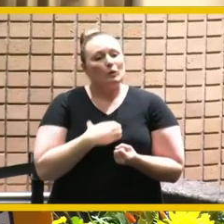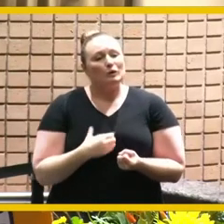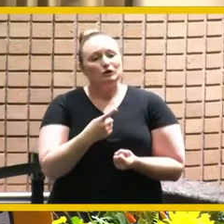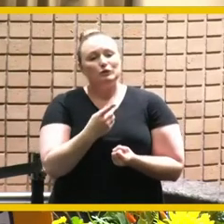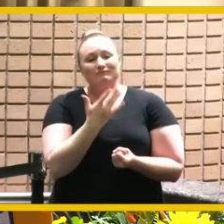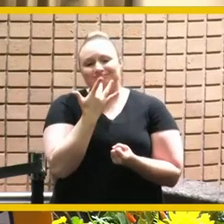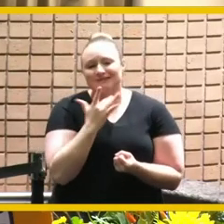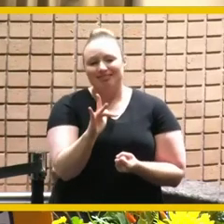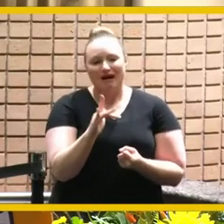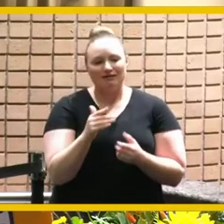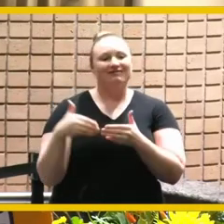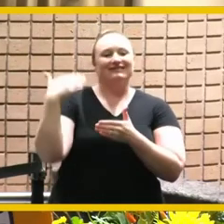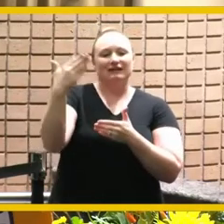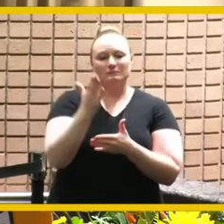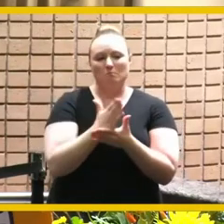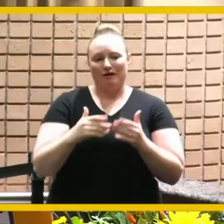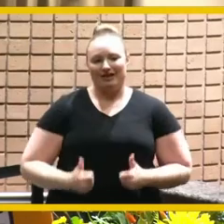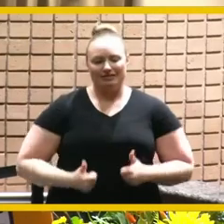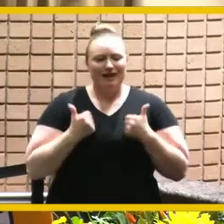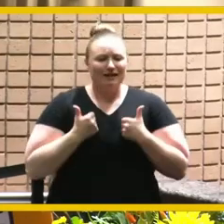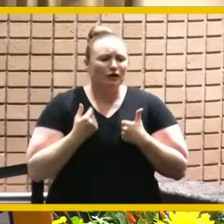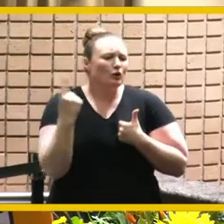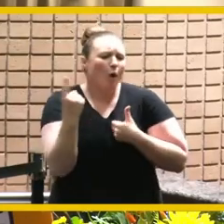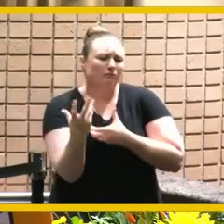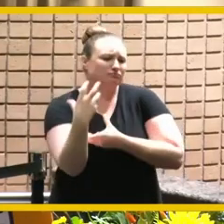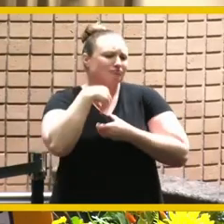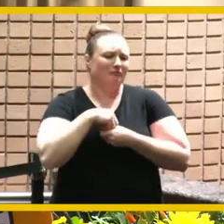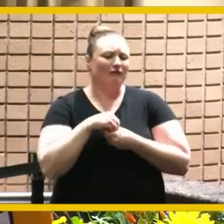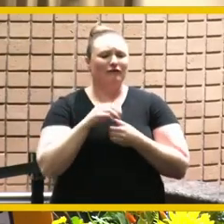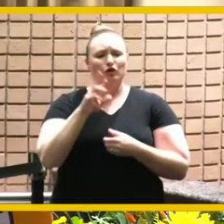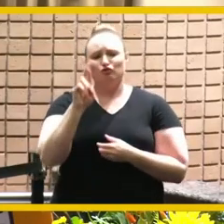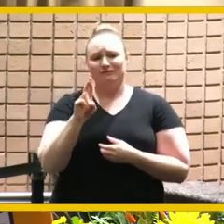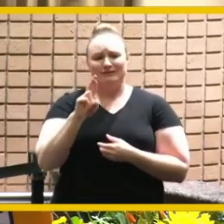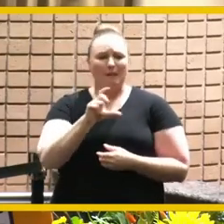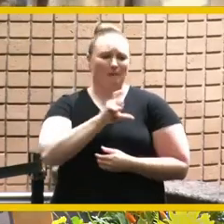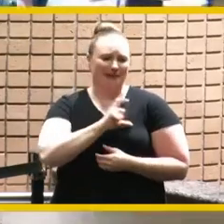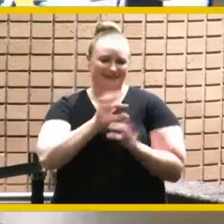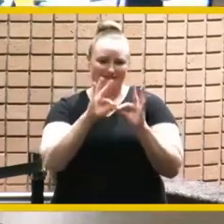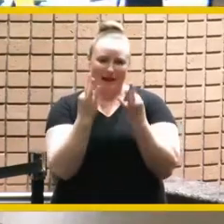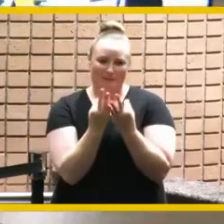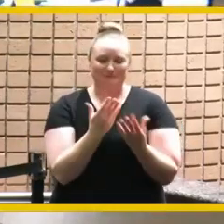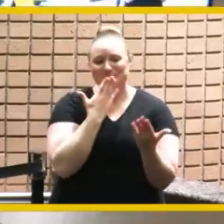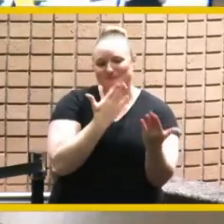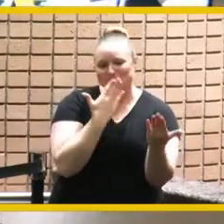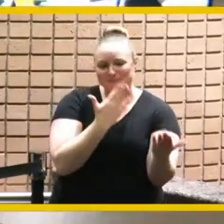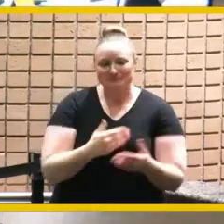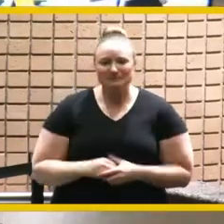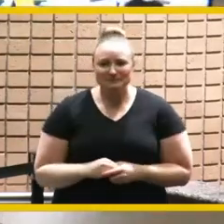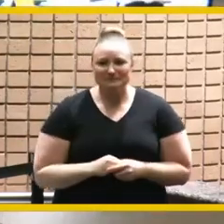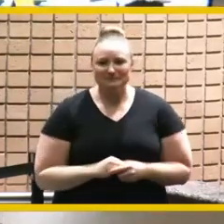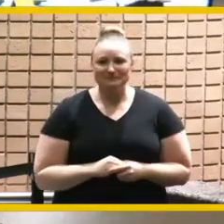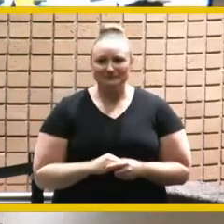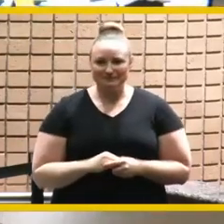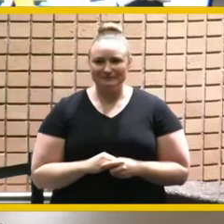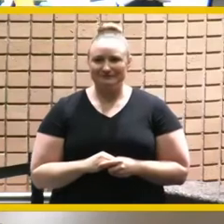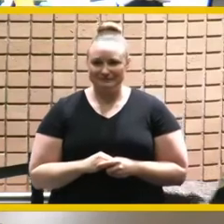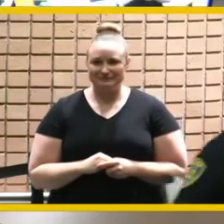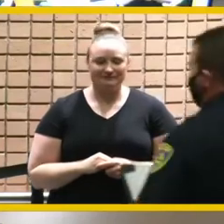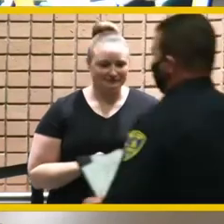saying that you'll always be a part of the riverside pd family as well so thank you